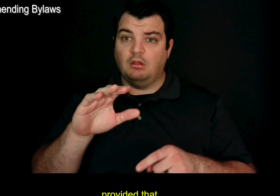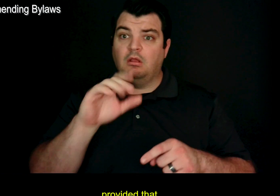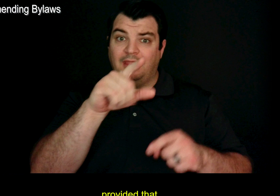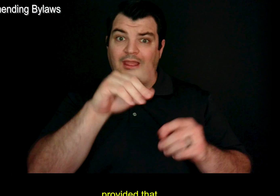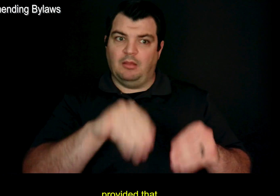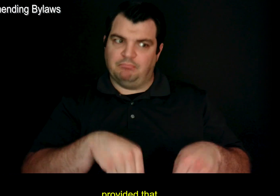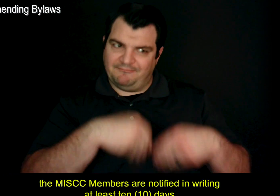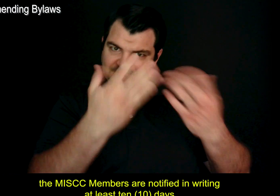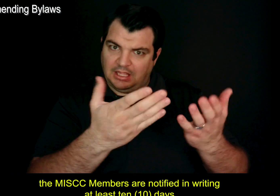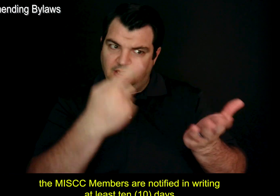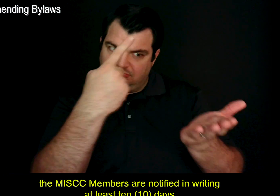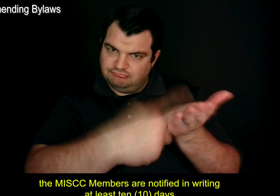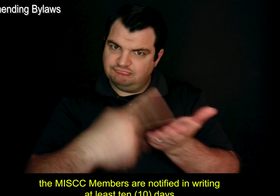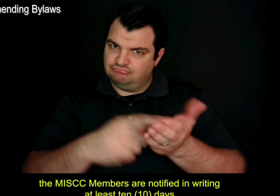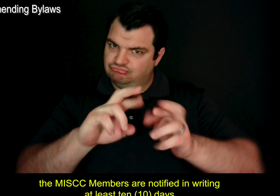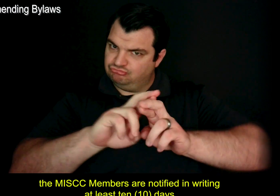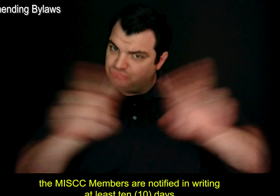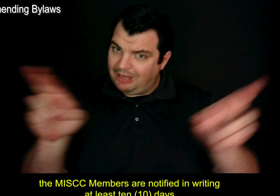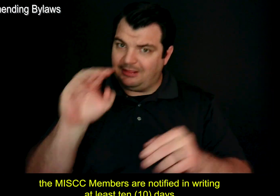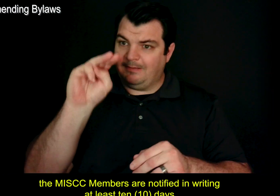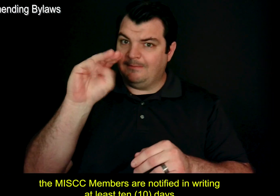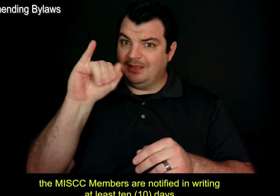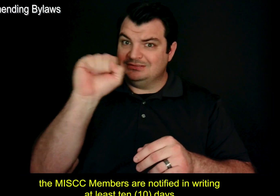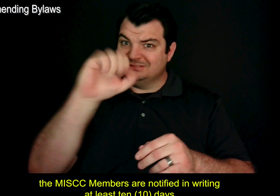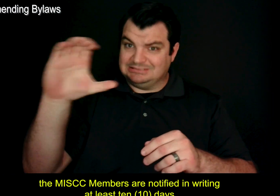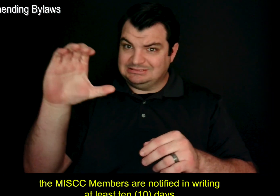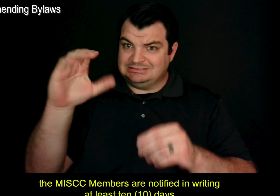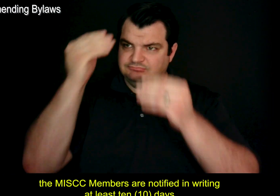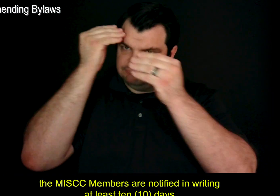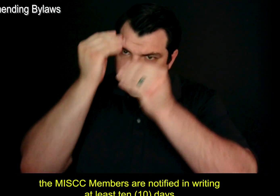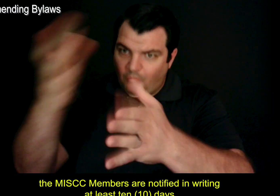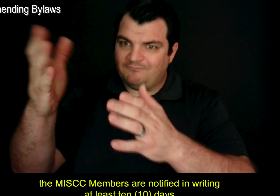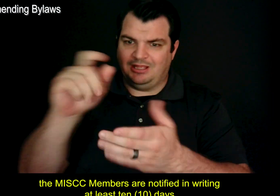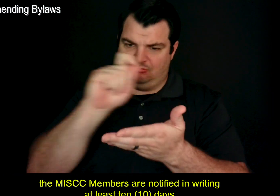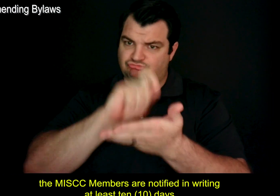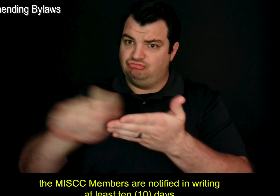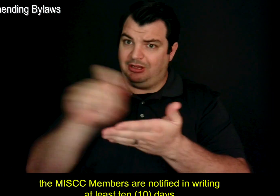provided that the MISCC Members are notified in writing at least ten (10) days